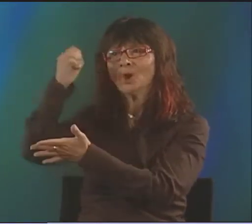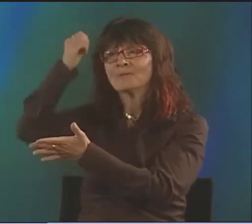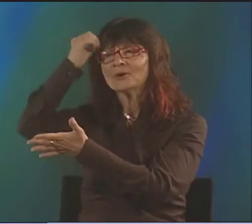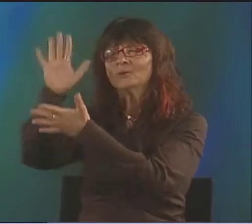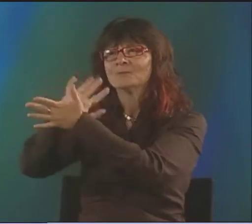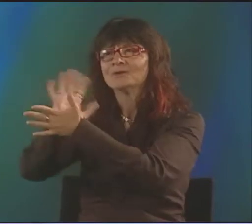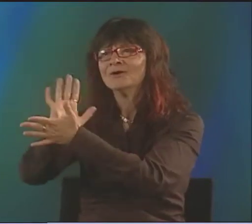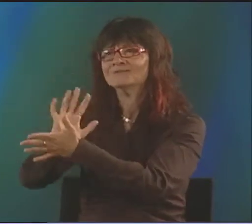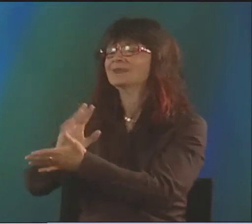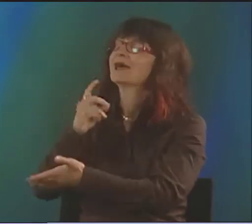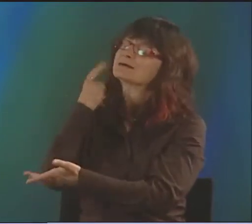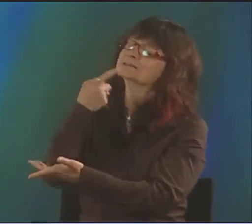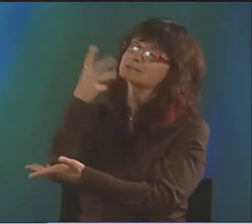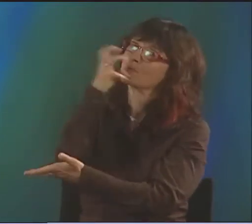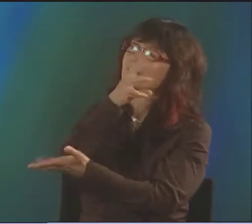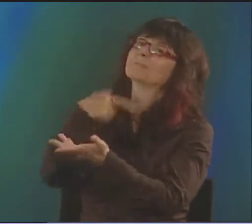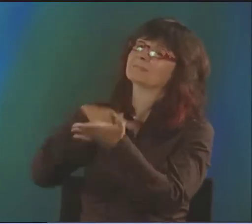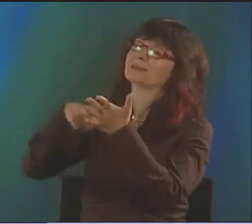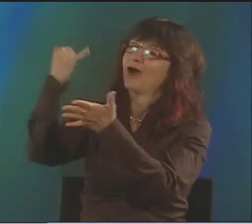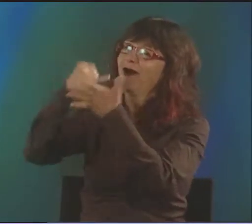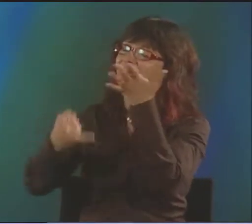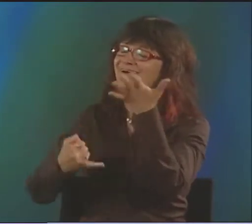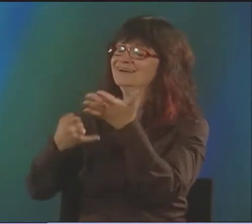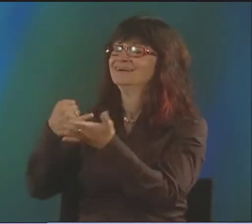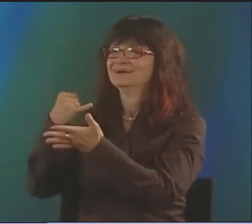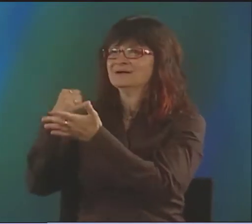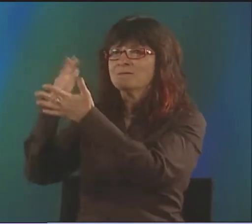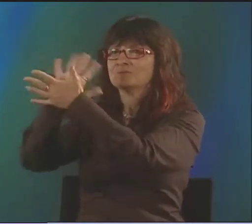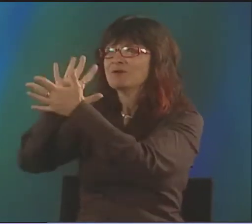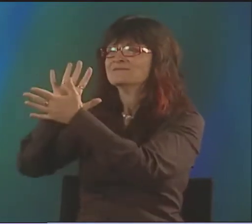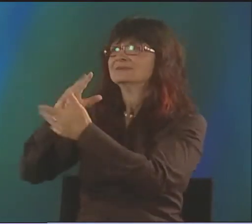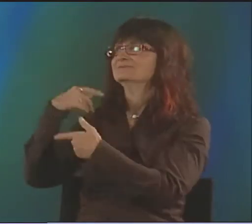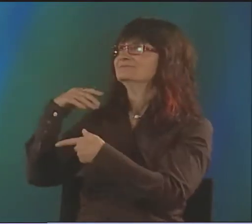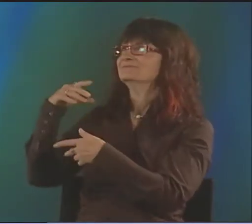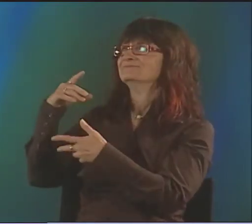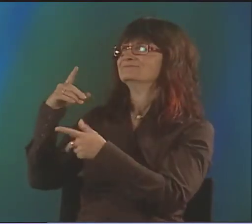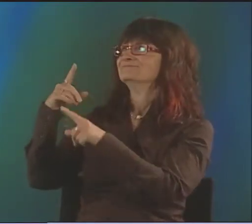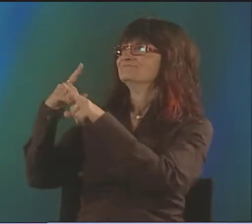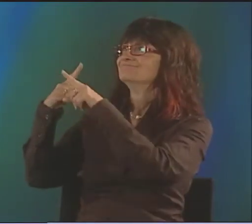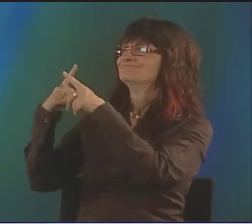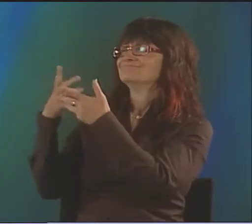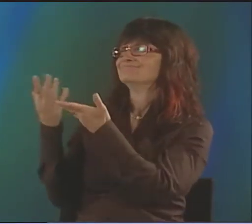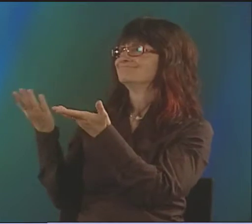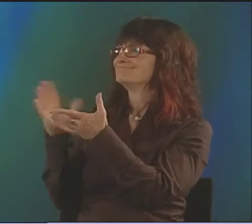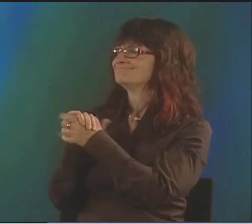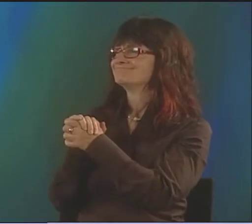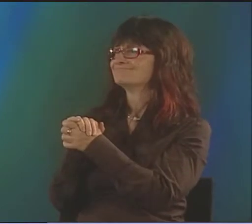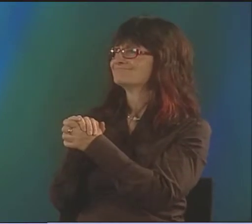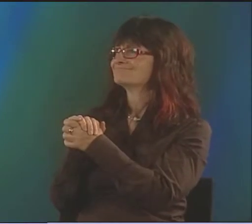WHO WERE EXPERIMENTING WITH LOOKING AT MOVIES. AND YOU MIGHT THINK IT'S FUNNY CALLING MOVIES,